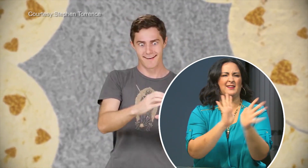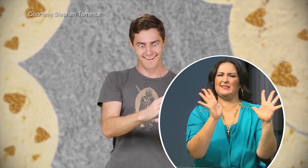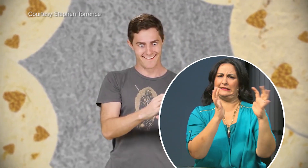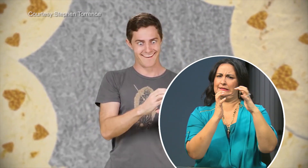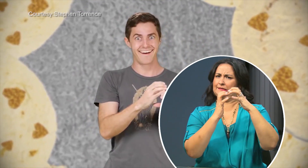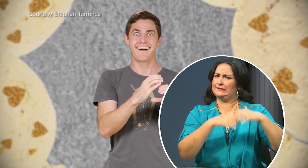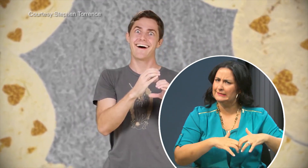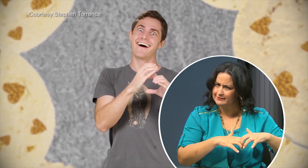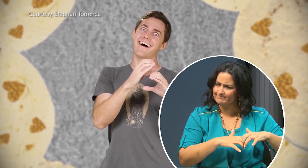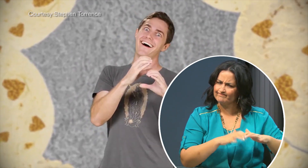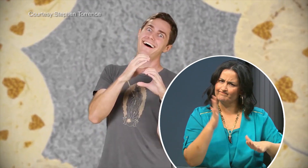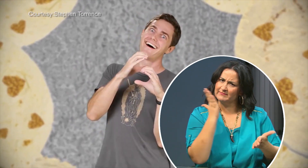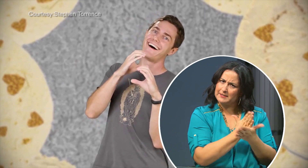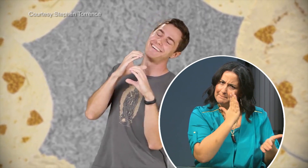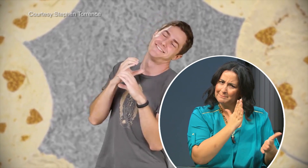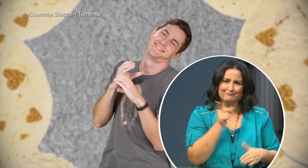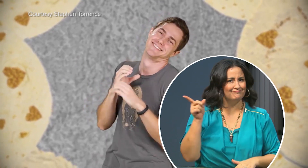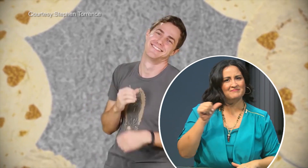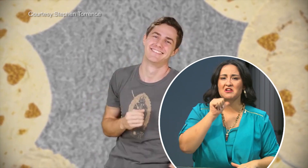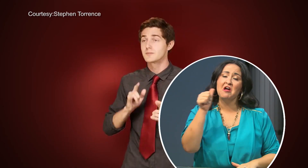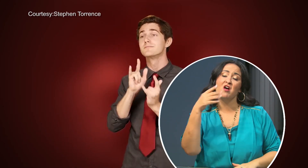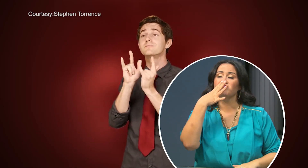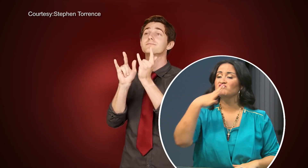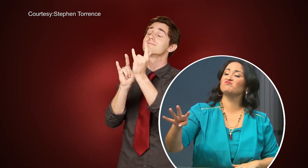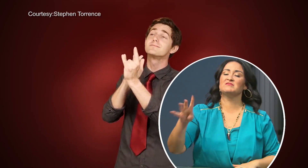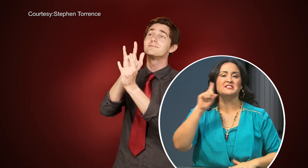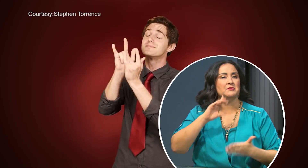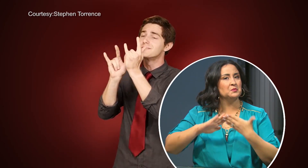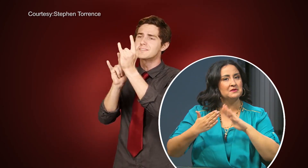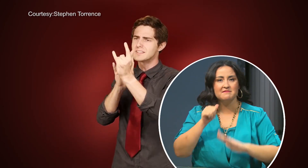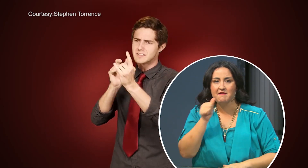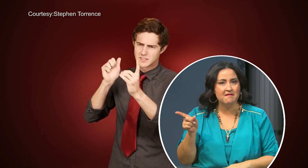rather than continue in spite of the Deaf community.